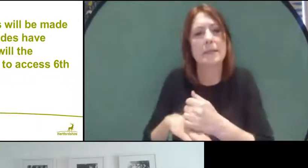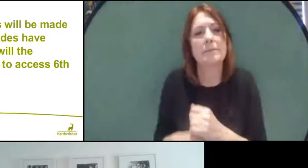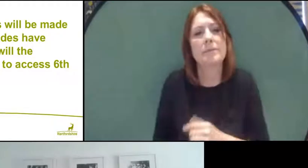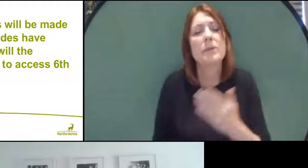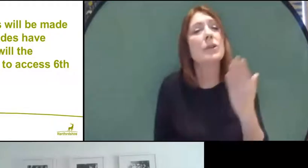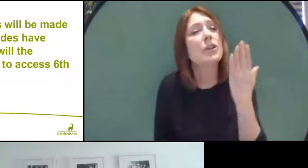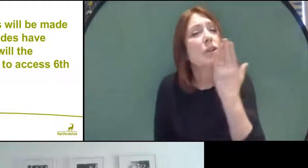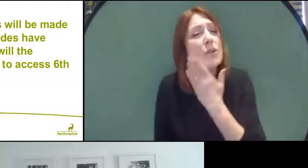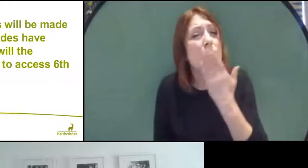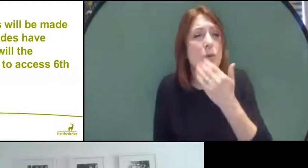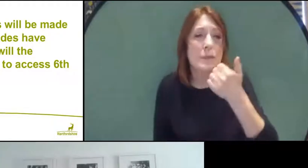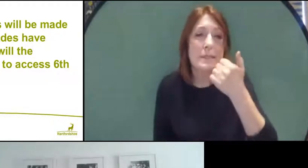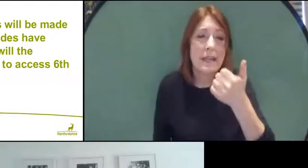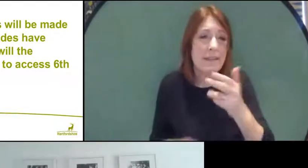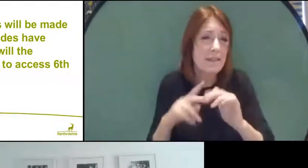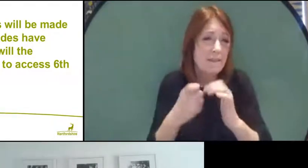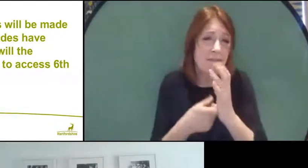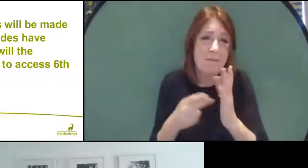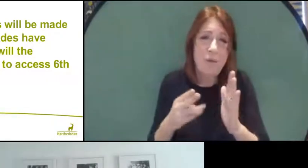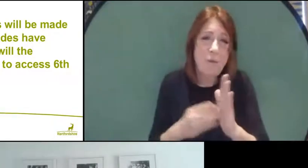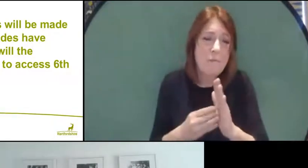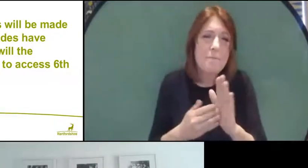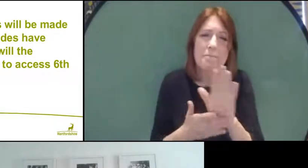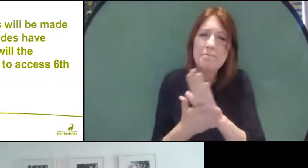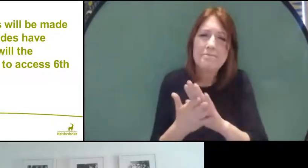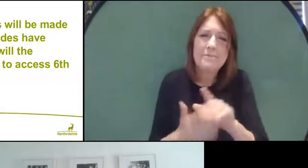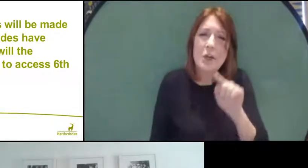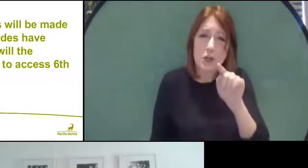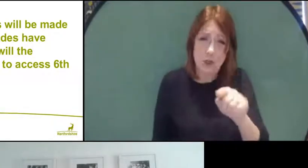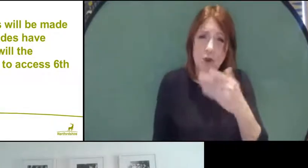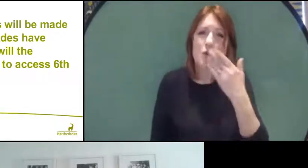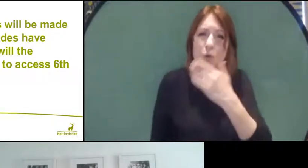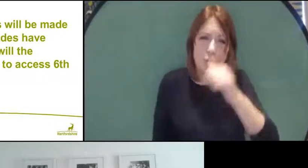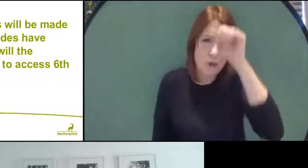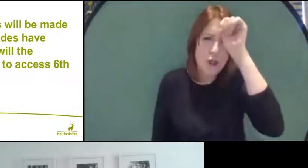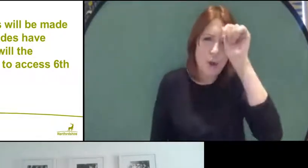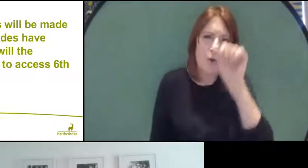I would say your schools know you best, and so if they think that you should have got that grade,